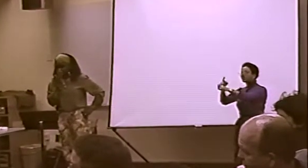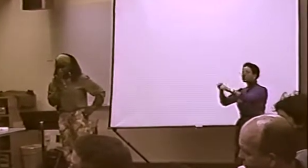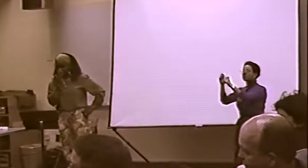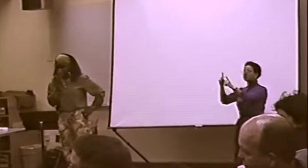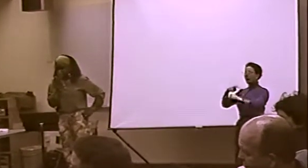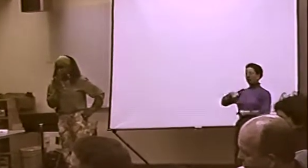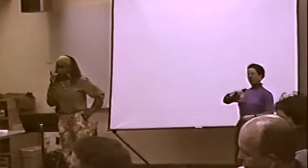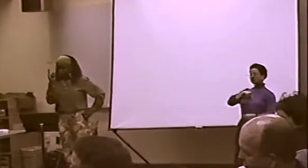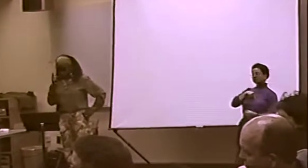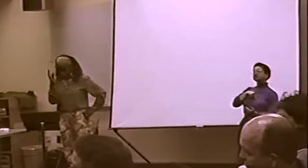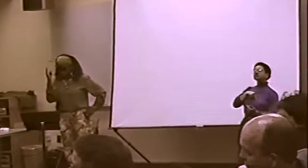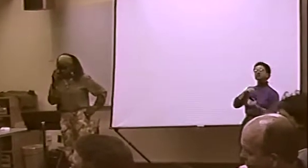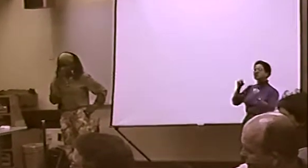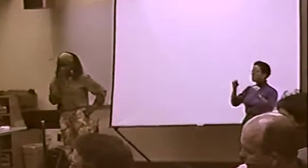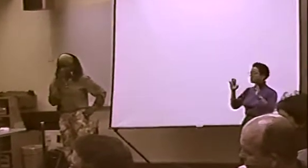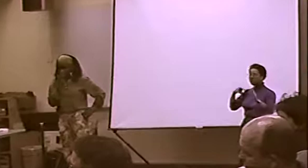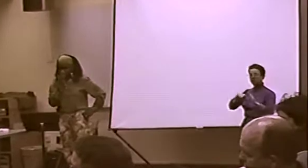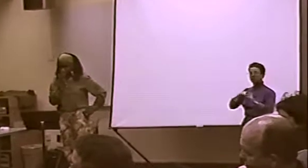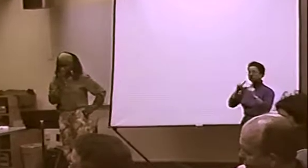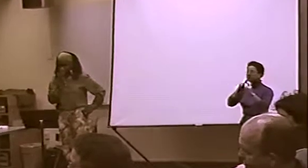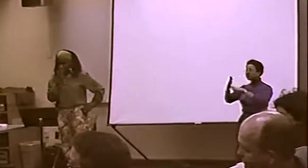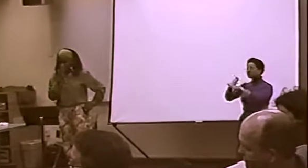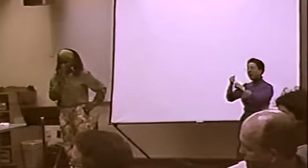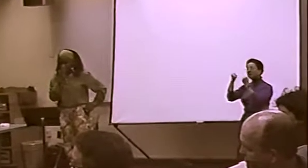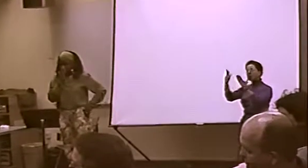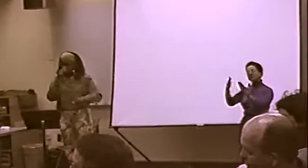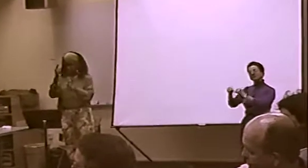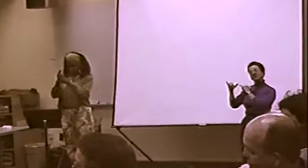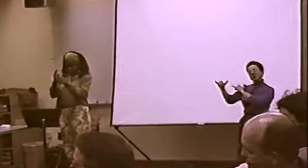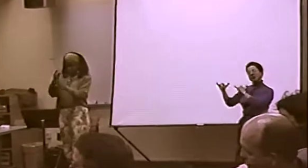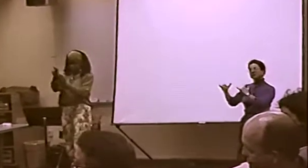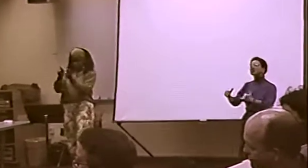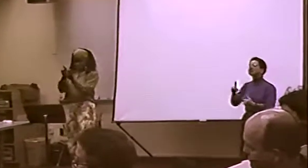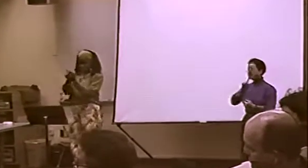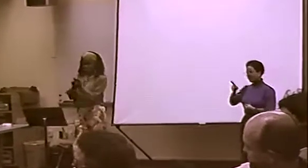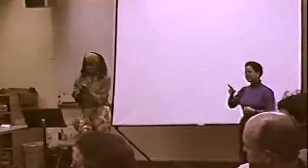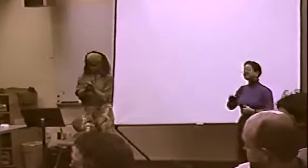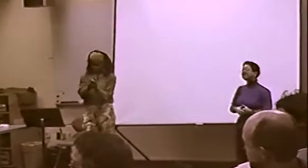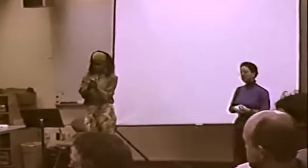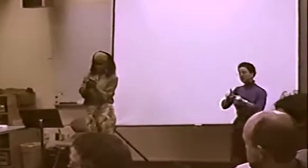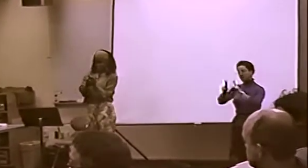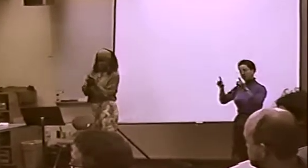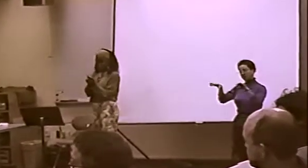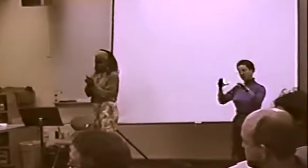SO, WE HAVE TO EDUCATE HEARING PEOPLE.